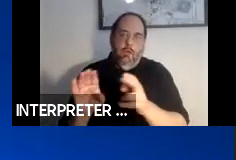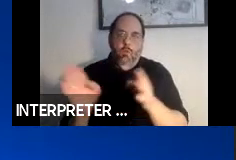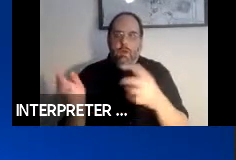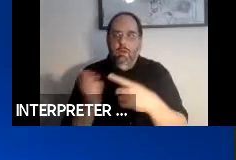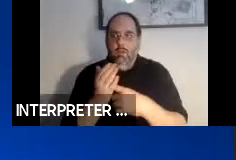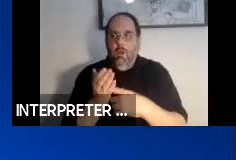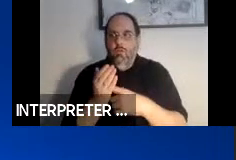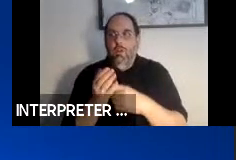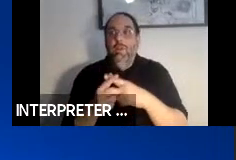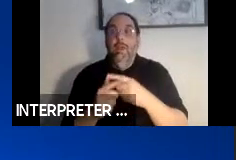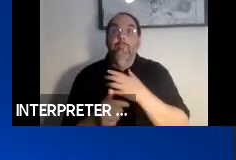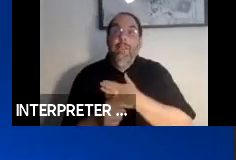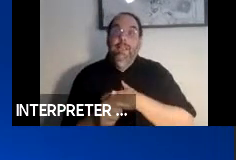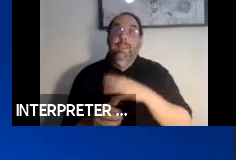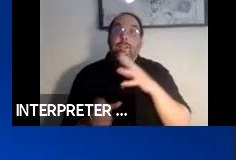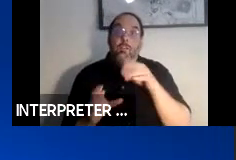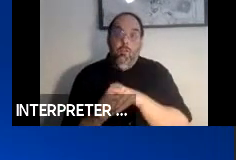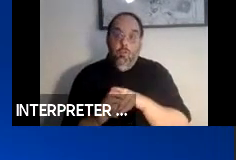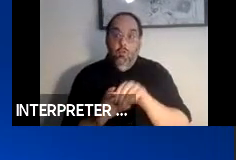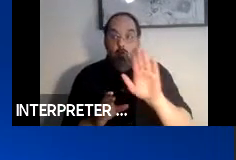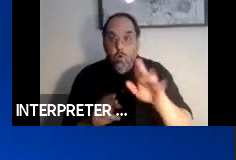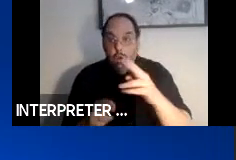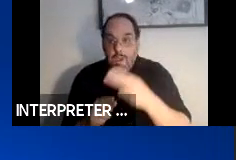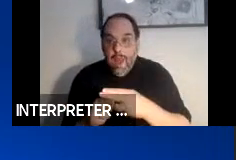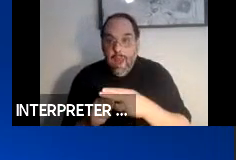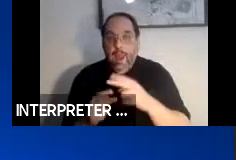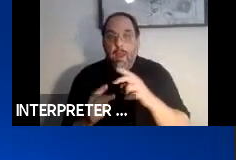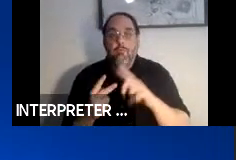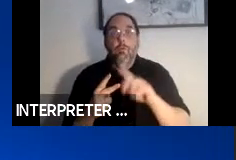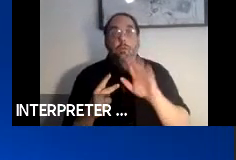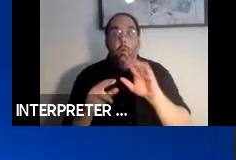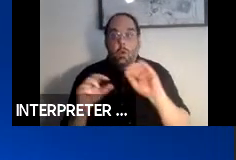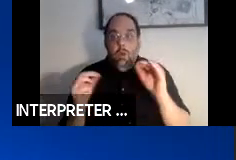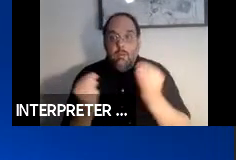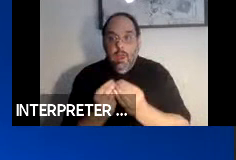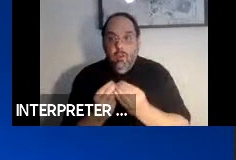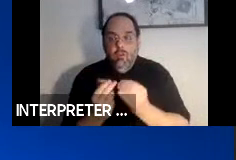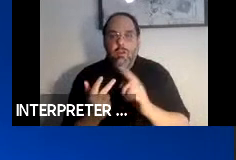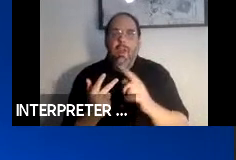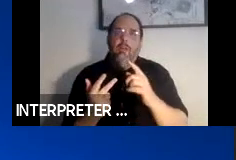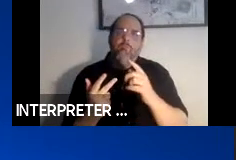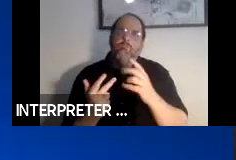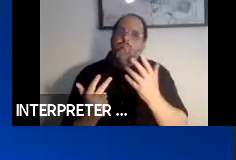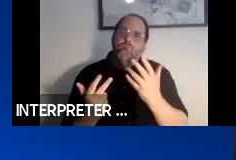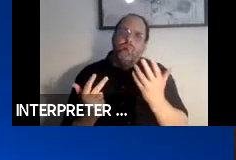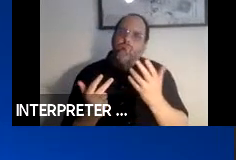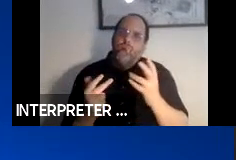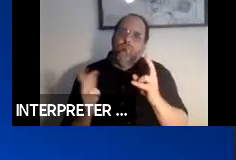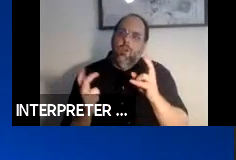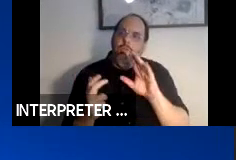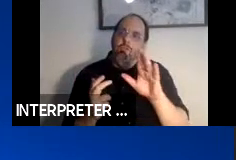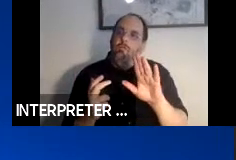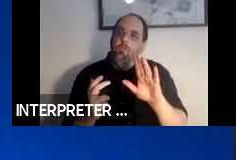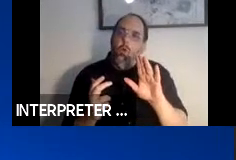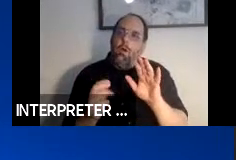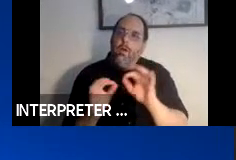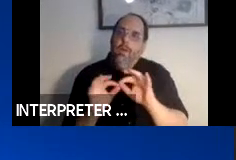and please include your name, your organization and the nature or subject of your comment, and